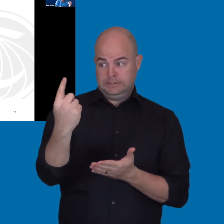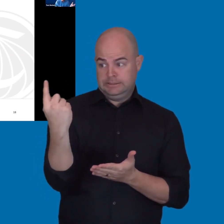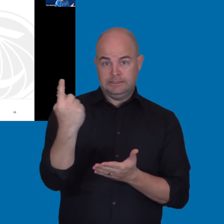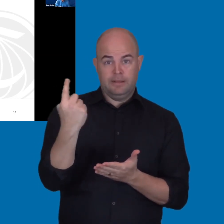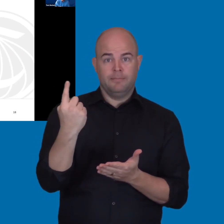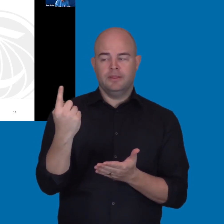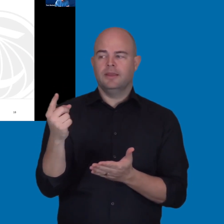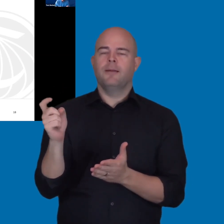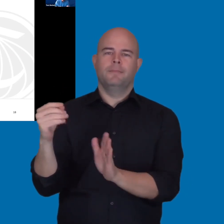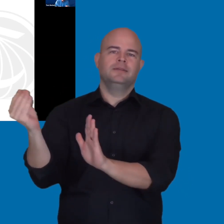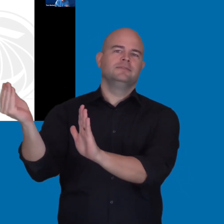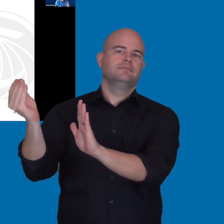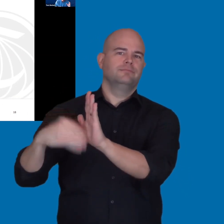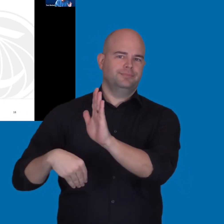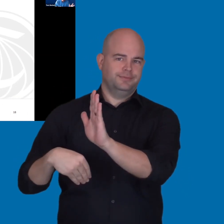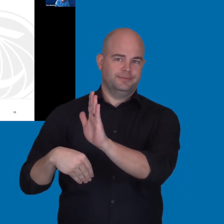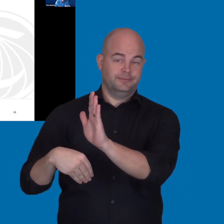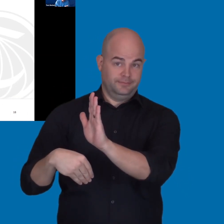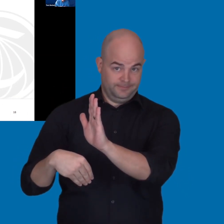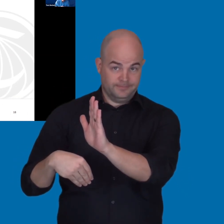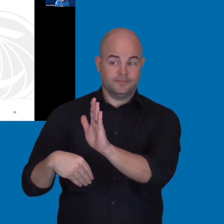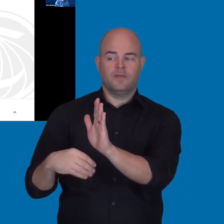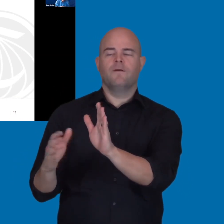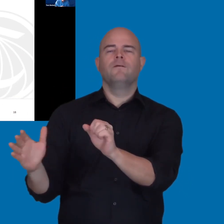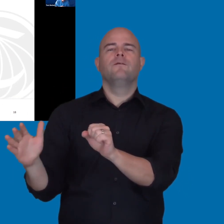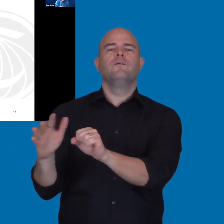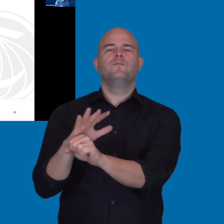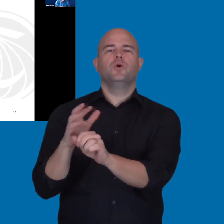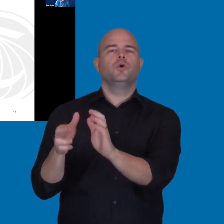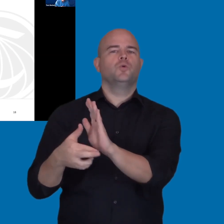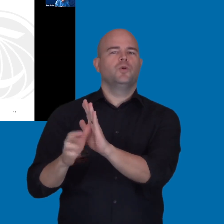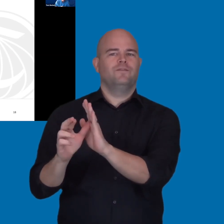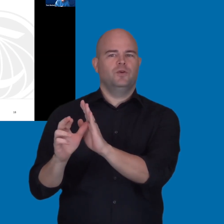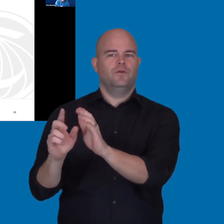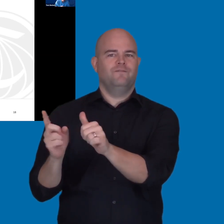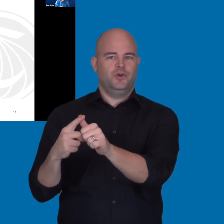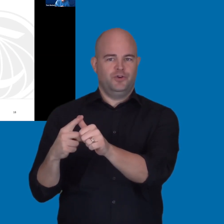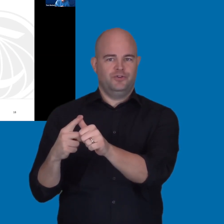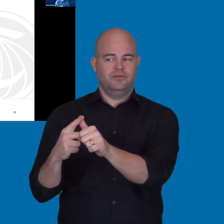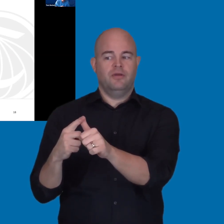And have it fully reviewed before there's an approval to then purchase that item.